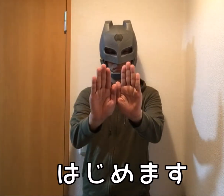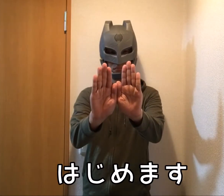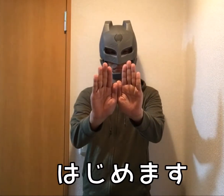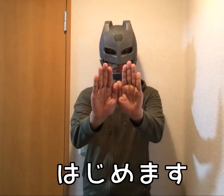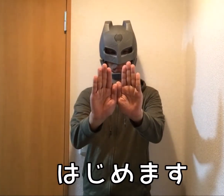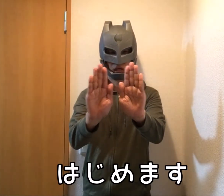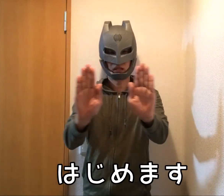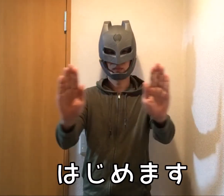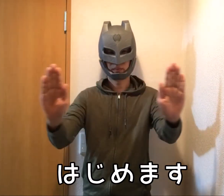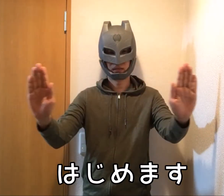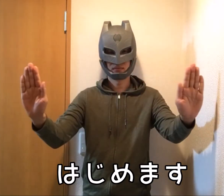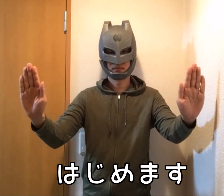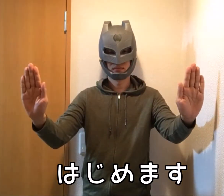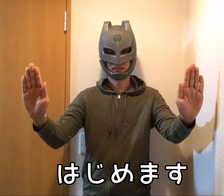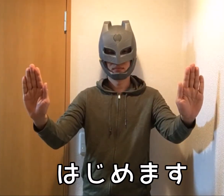Let's start